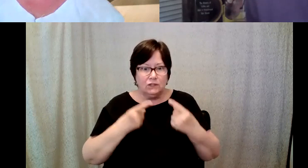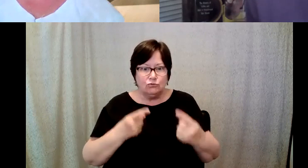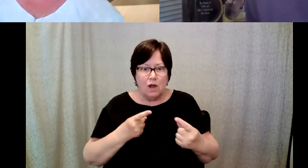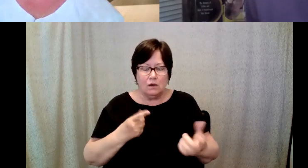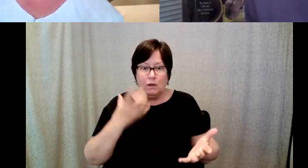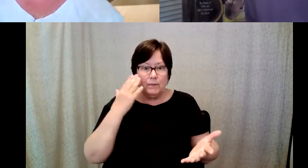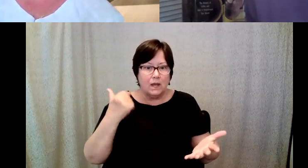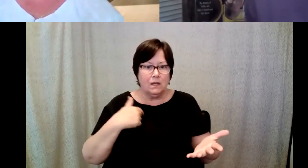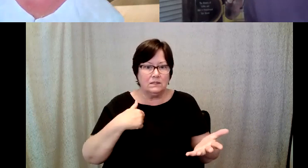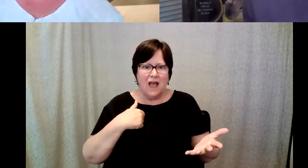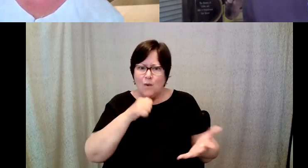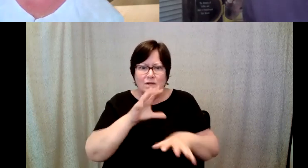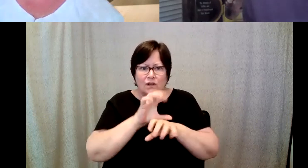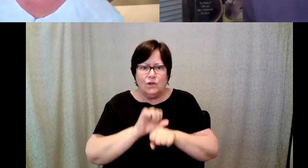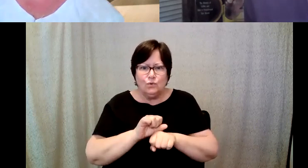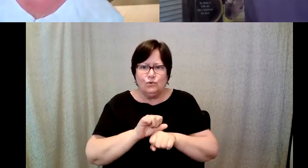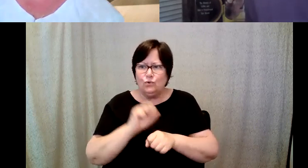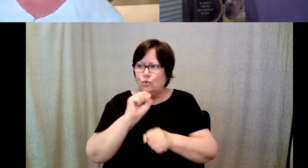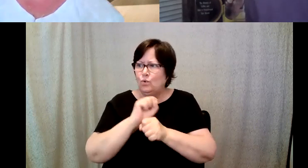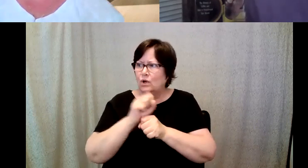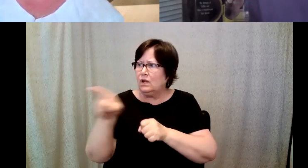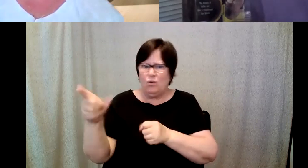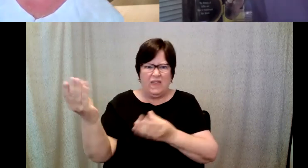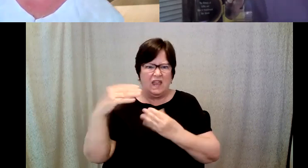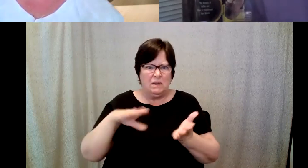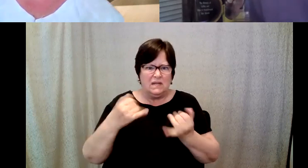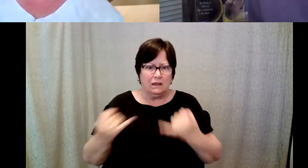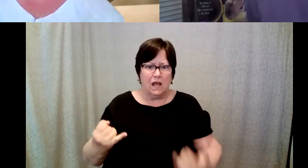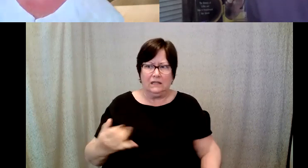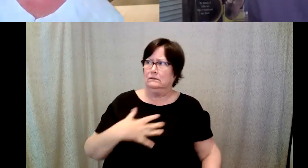I was not accustomed to working under deadlines, I was not accustomed to being told.